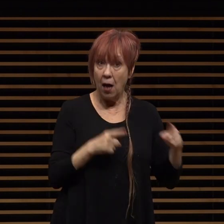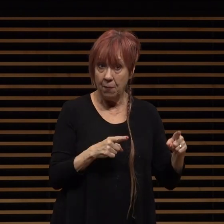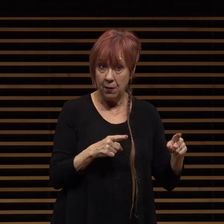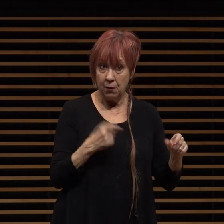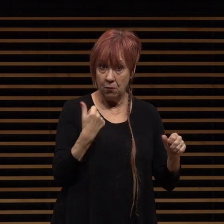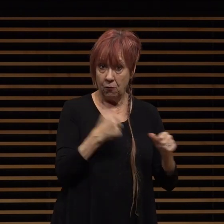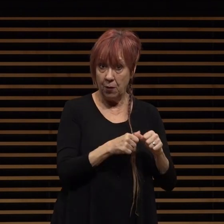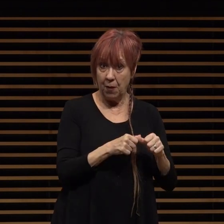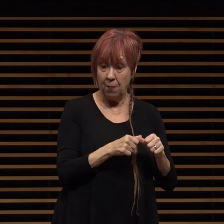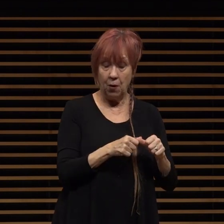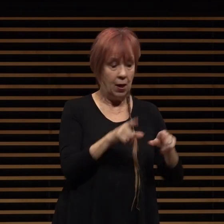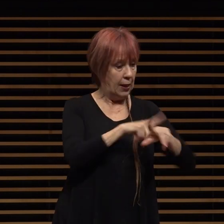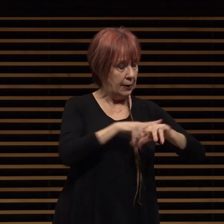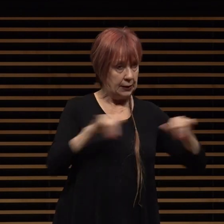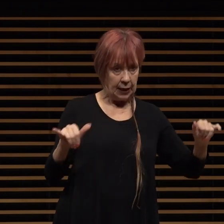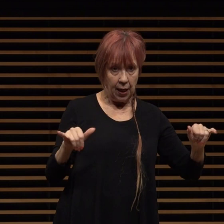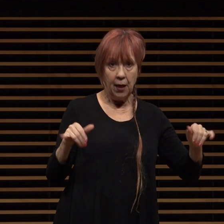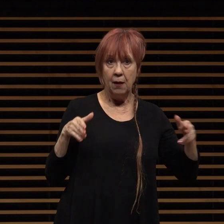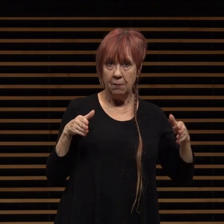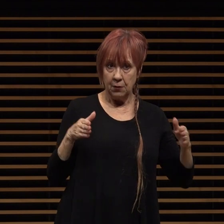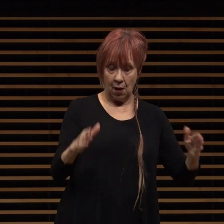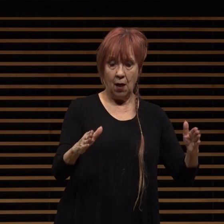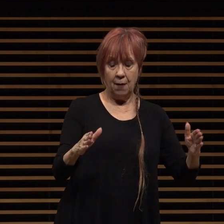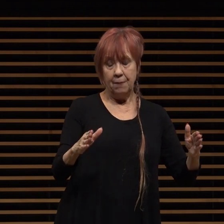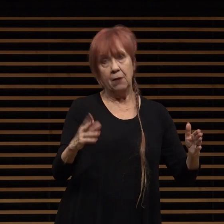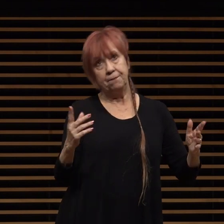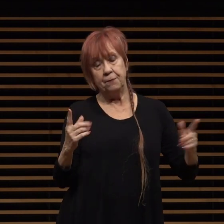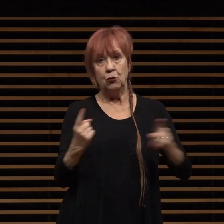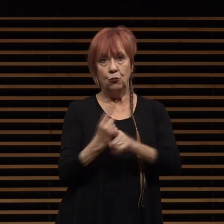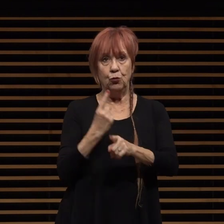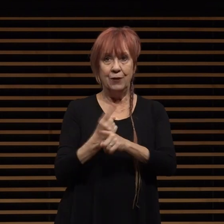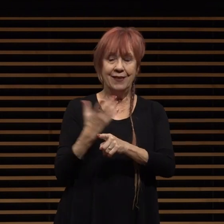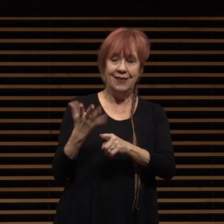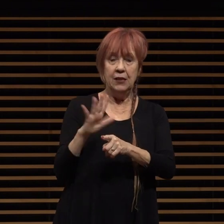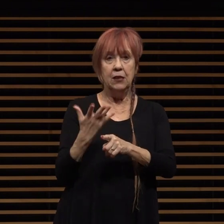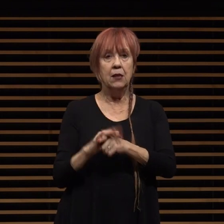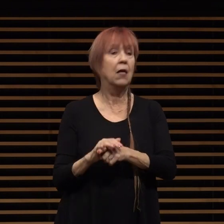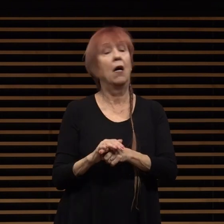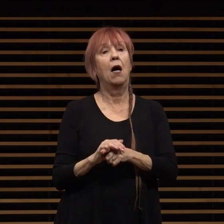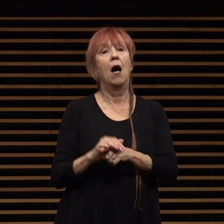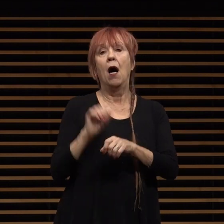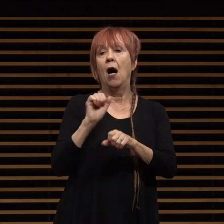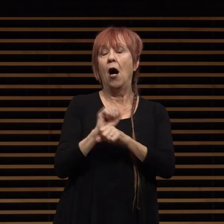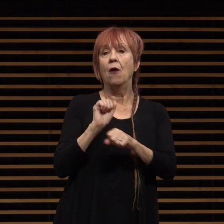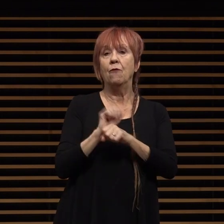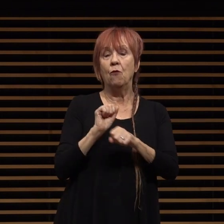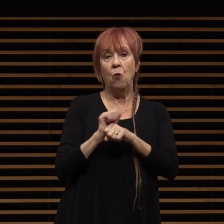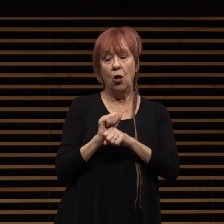parallel to the routine if there is such a thing